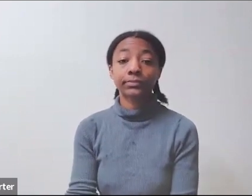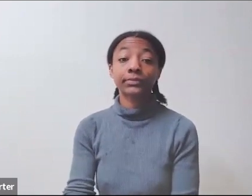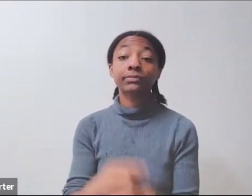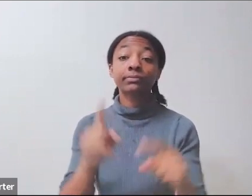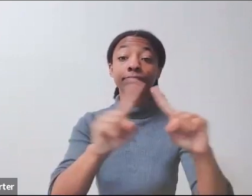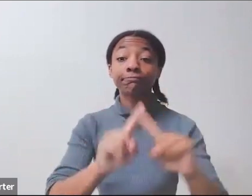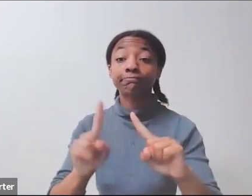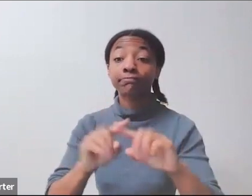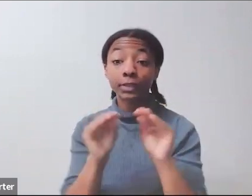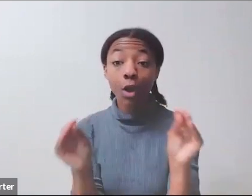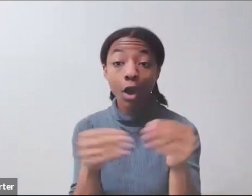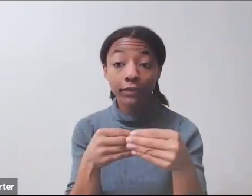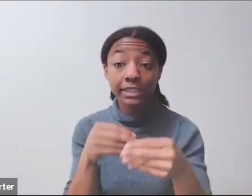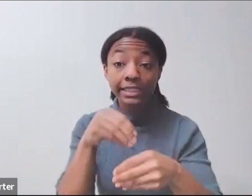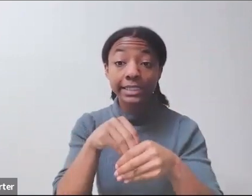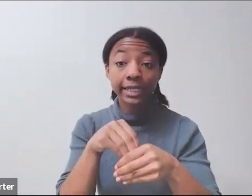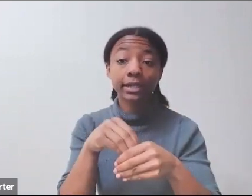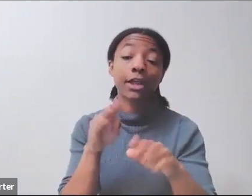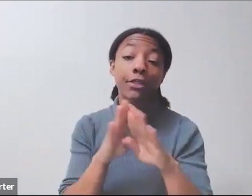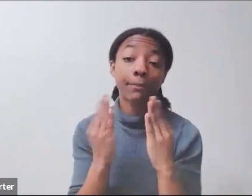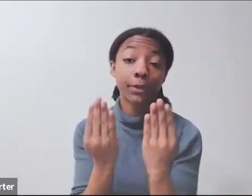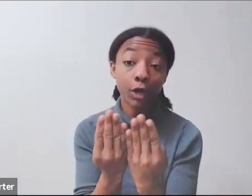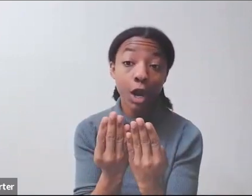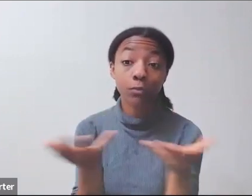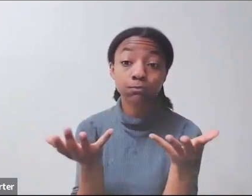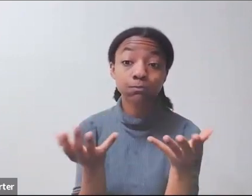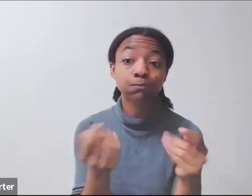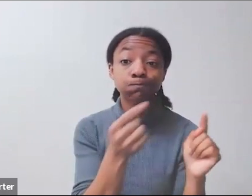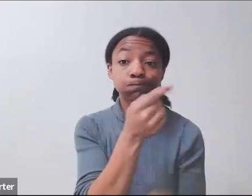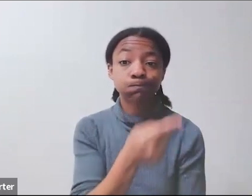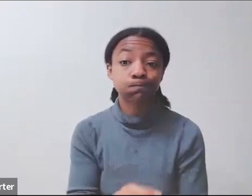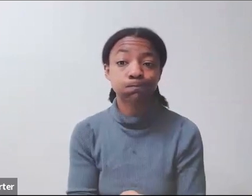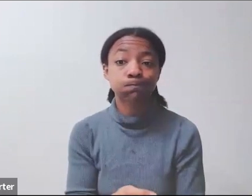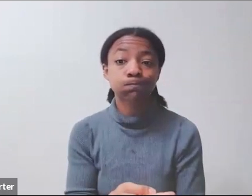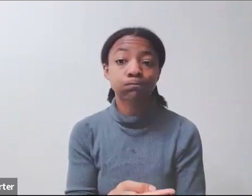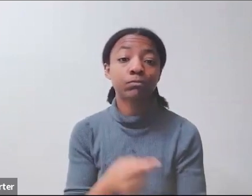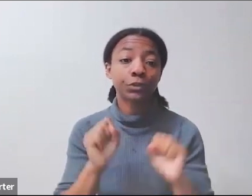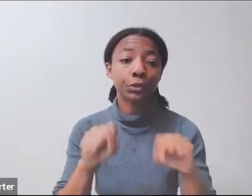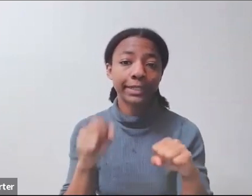so you can see what aspects of health that we really focus on. You can click the next slide.